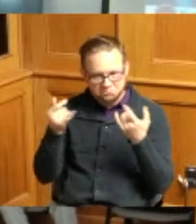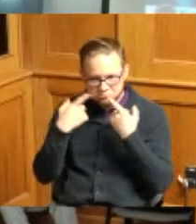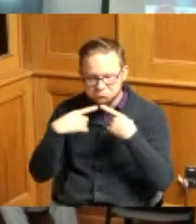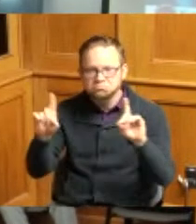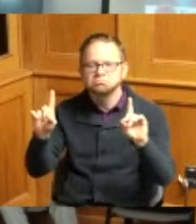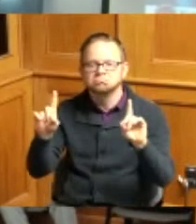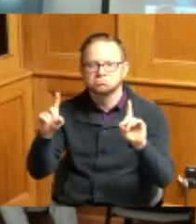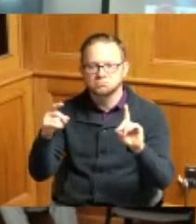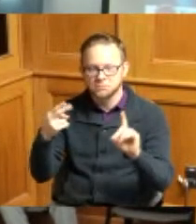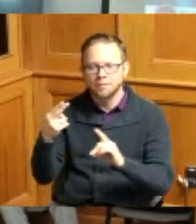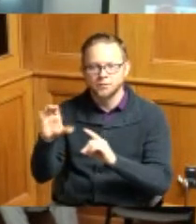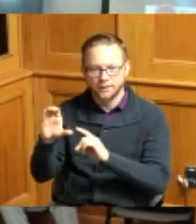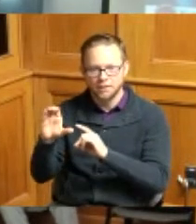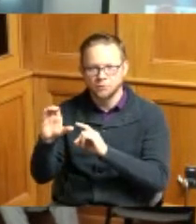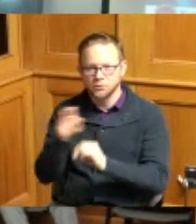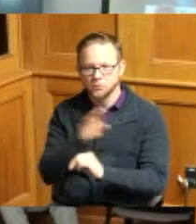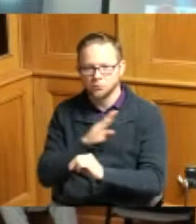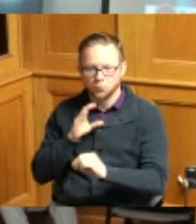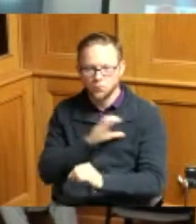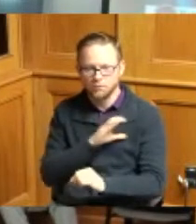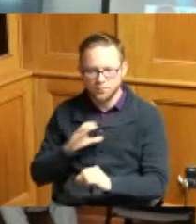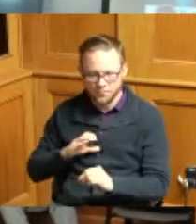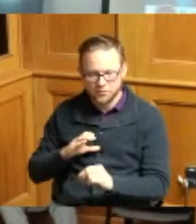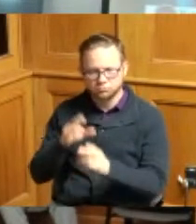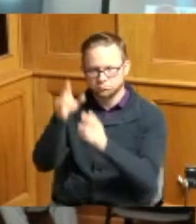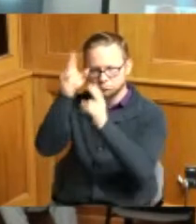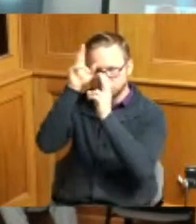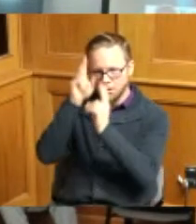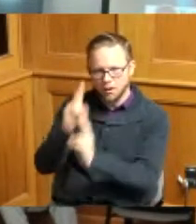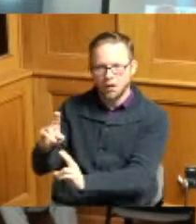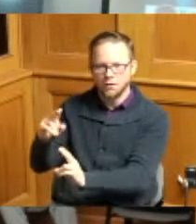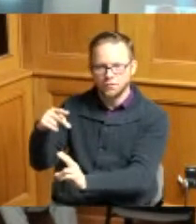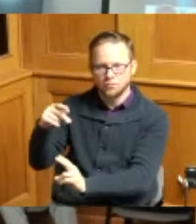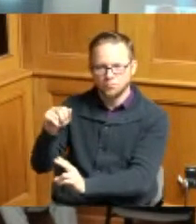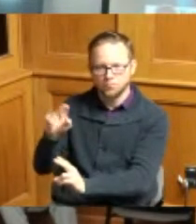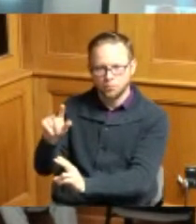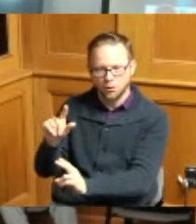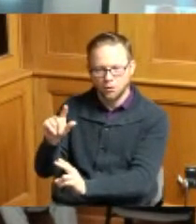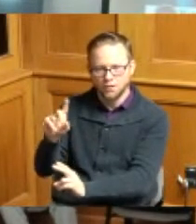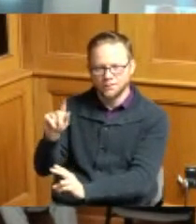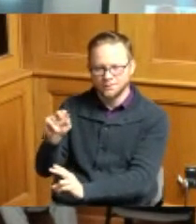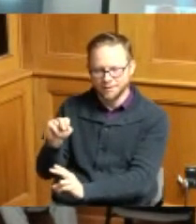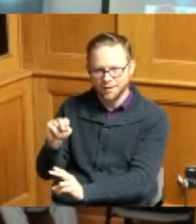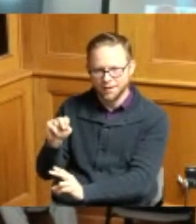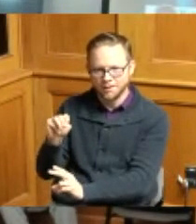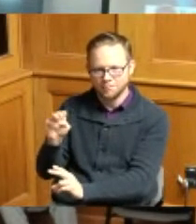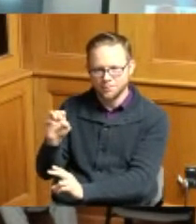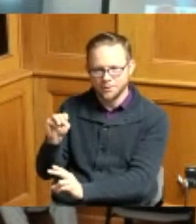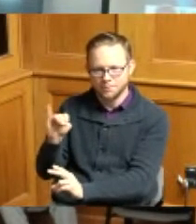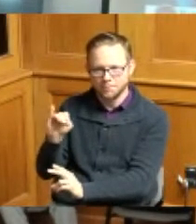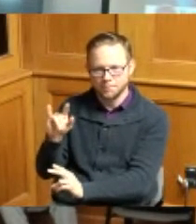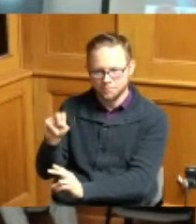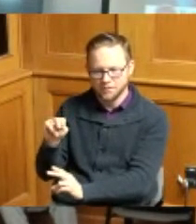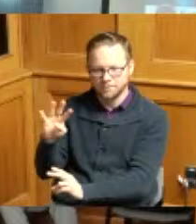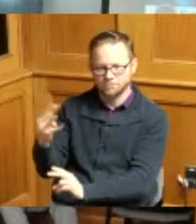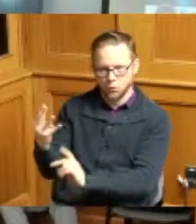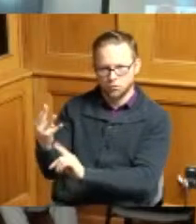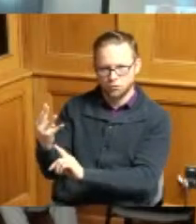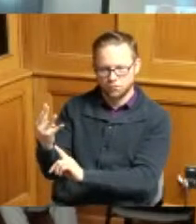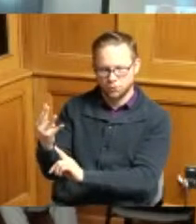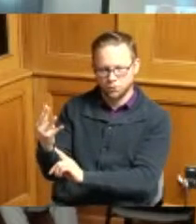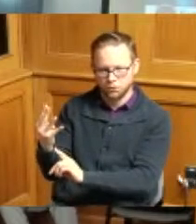the Hamilton County Board of Commissioners honors Paul Dan McMillan iv for achieving excellent